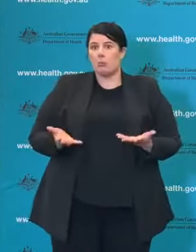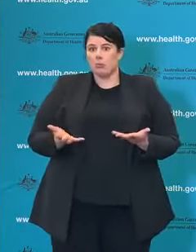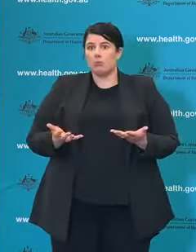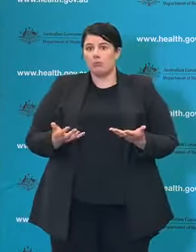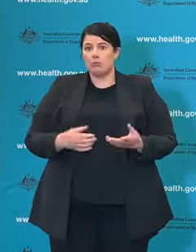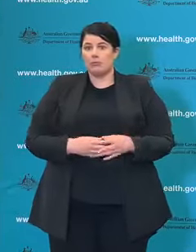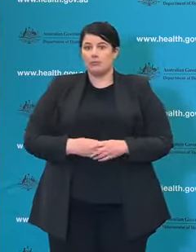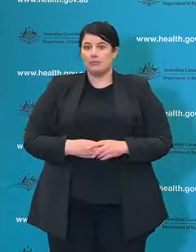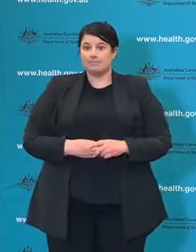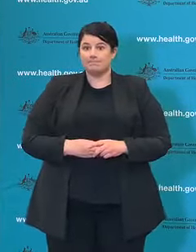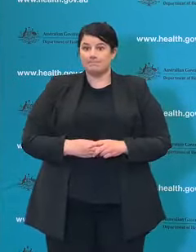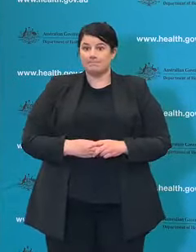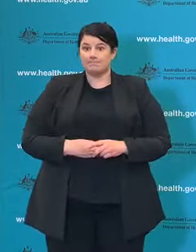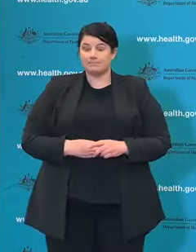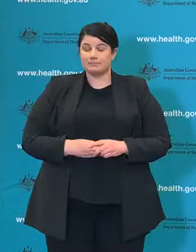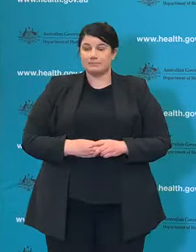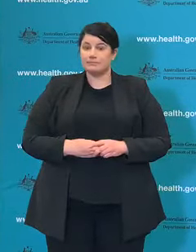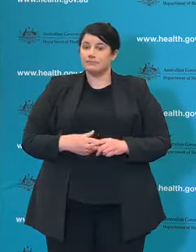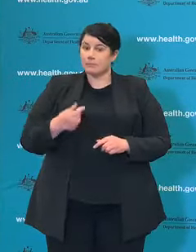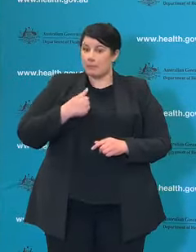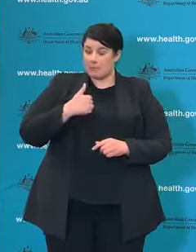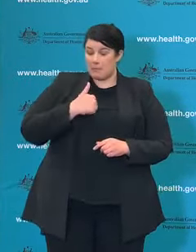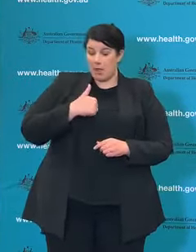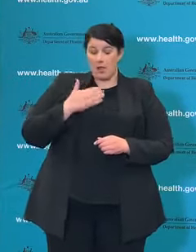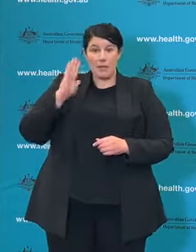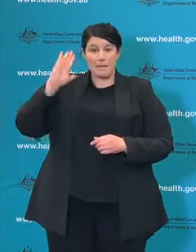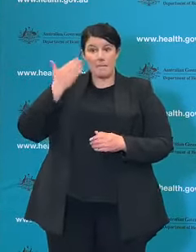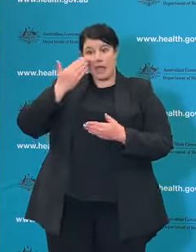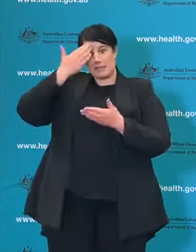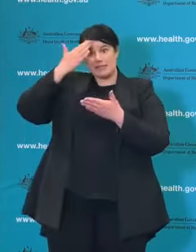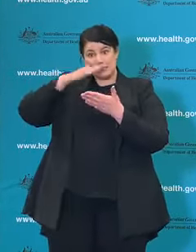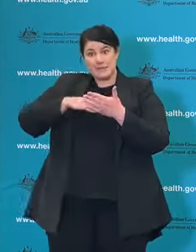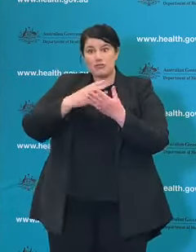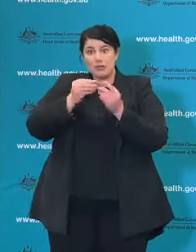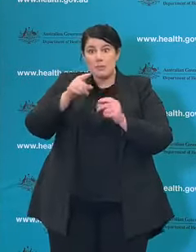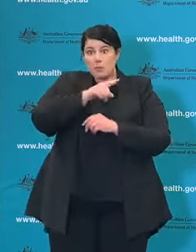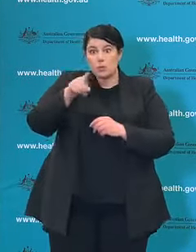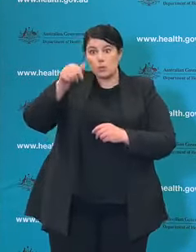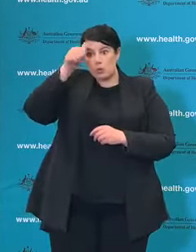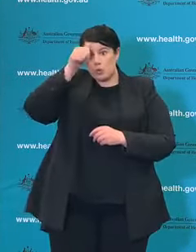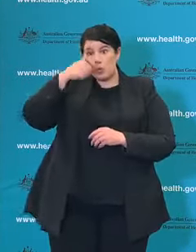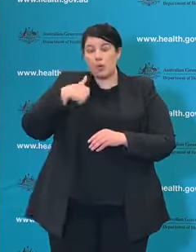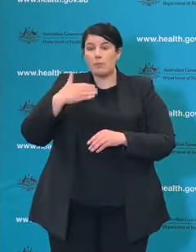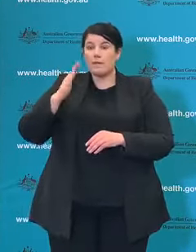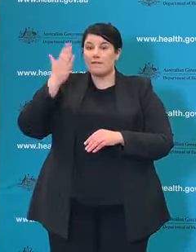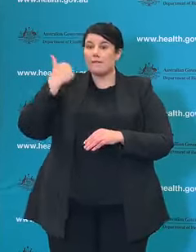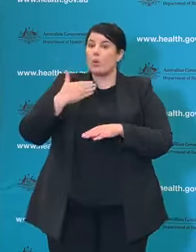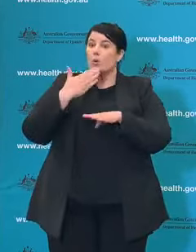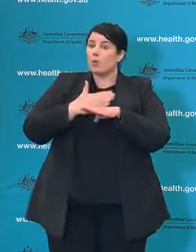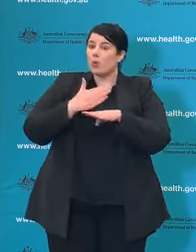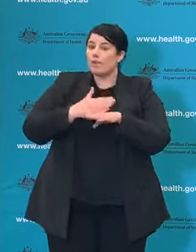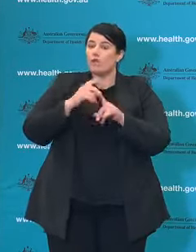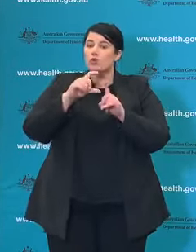personal story. I, as some of you will know worked for Médecins Sans Frontières or Doctors without Borders